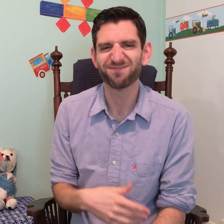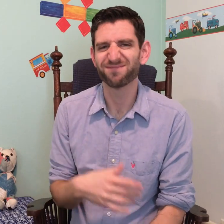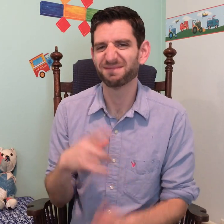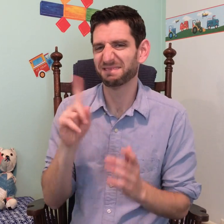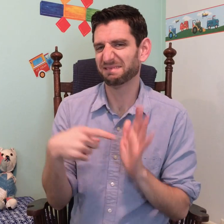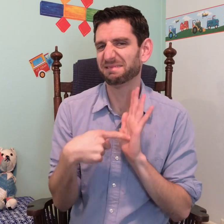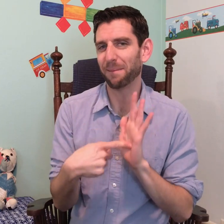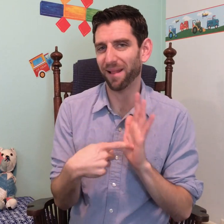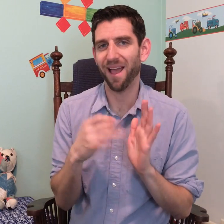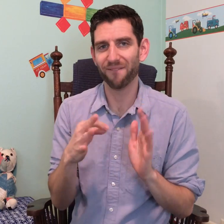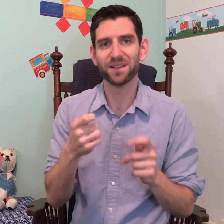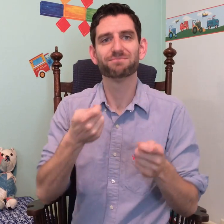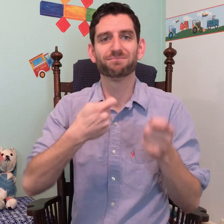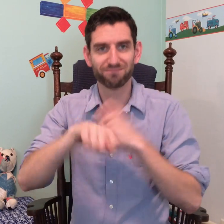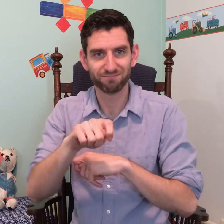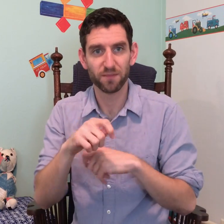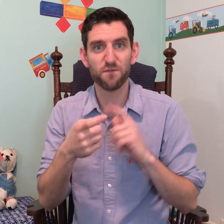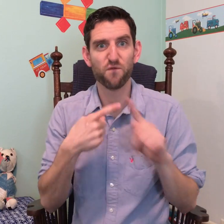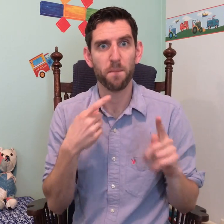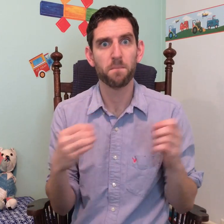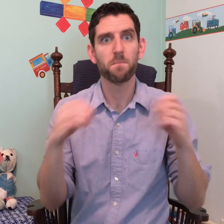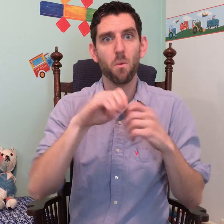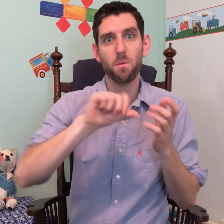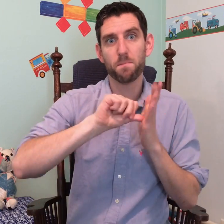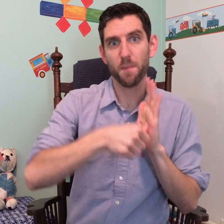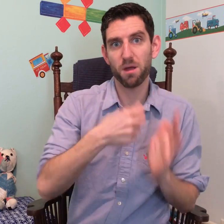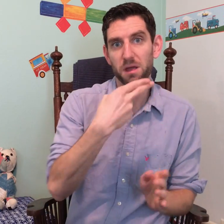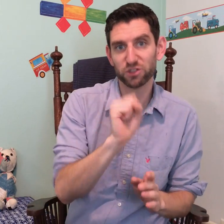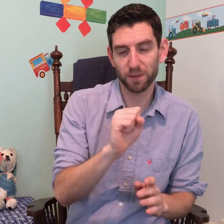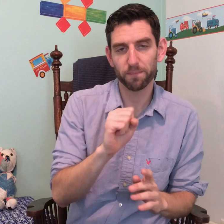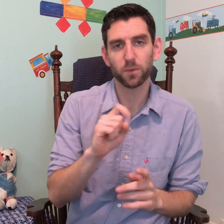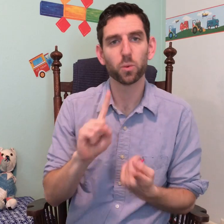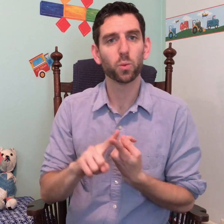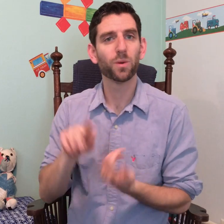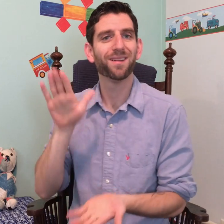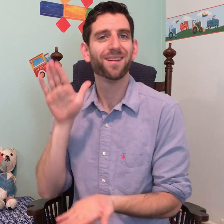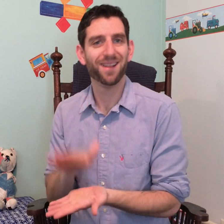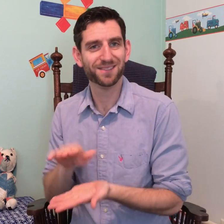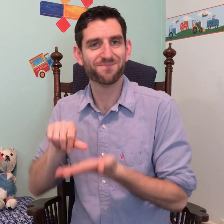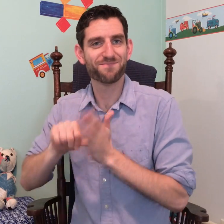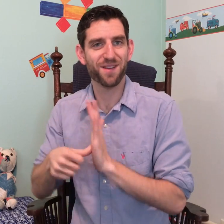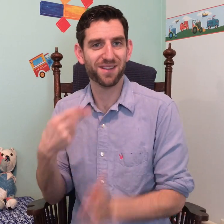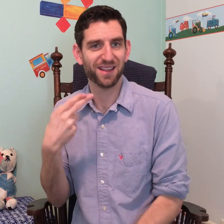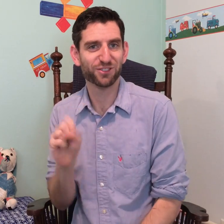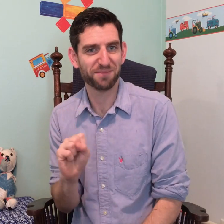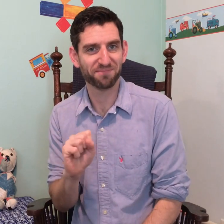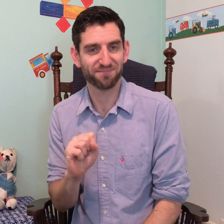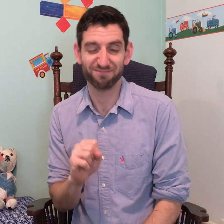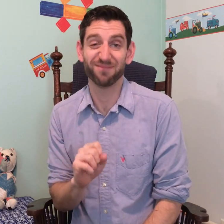Those are just a few examples of how children substitute less marked handshapes for signs with more marked handshapes.